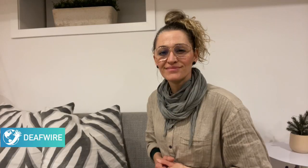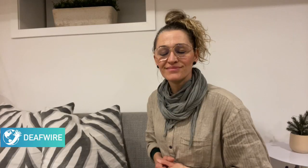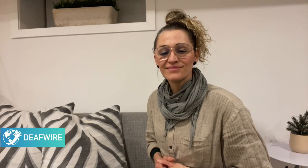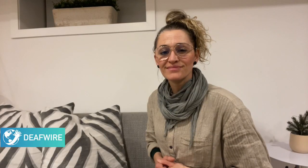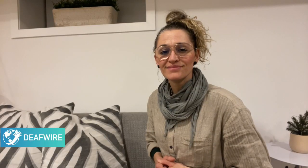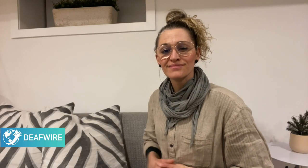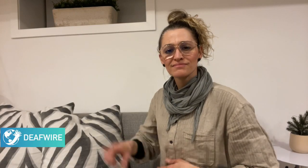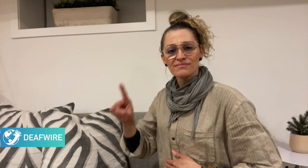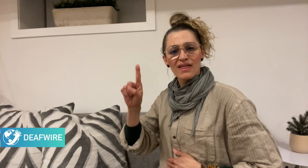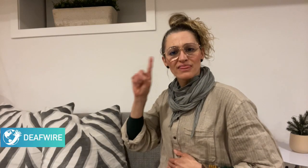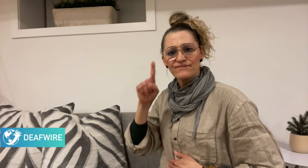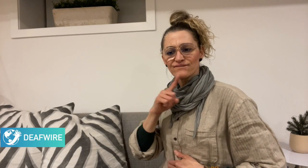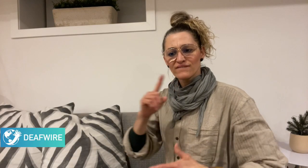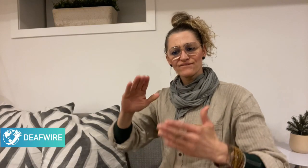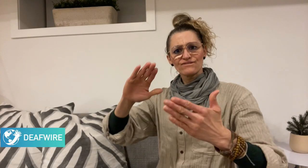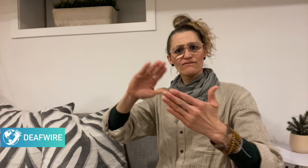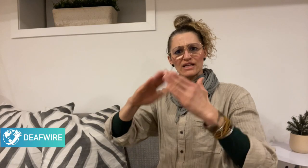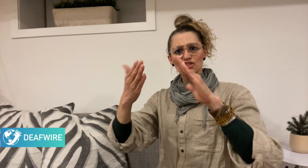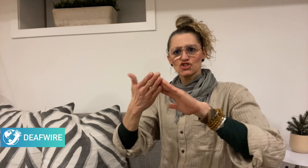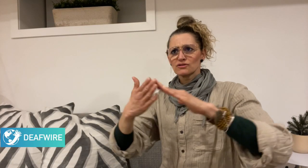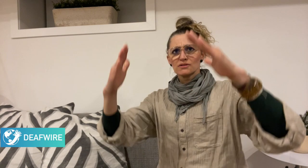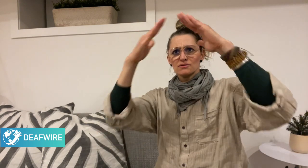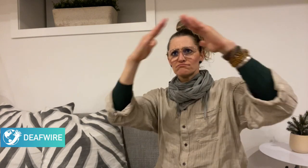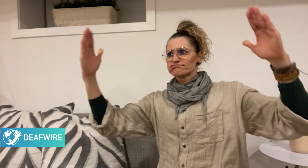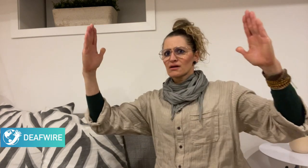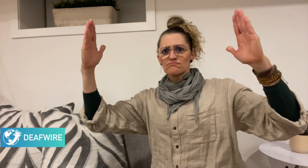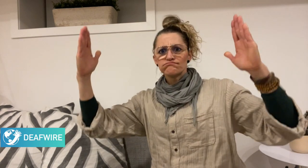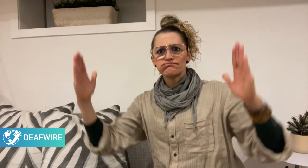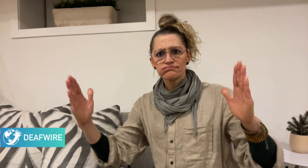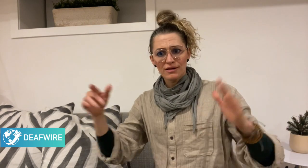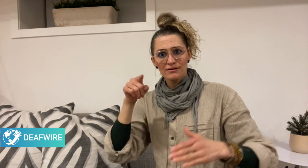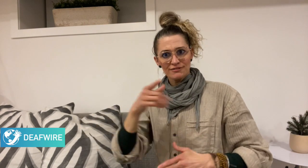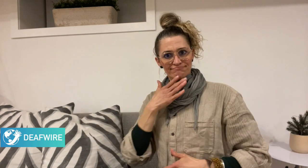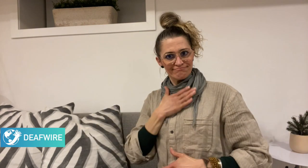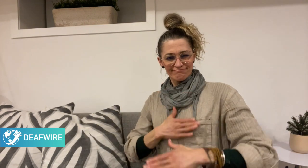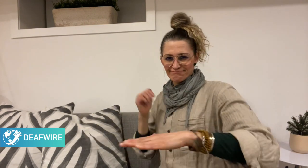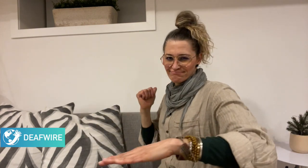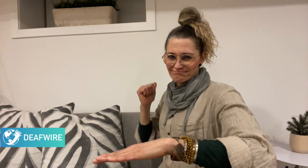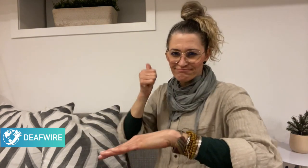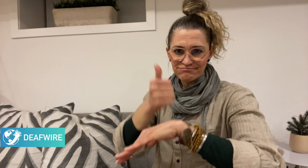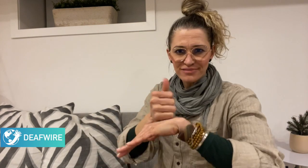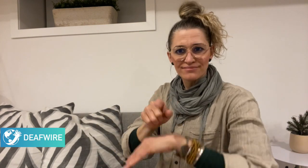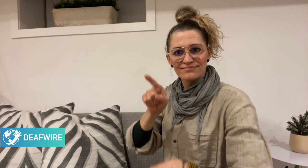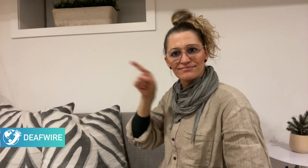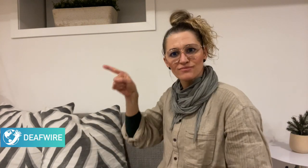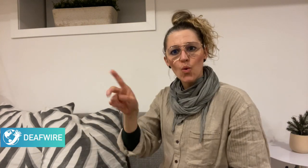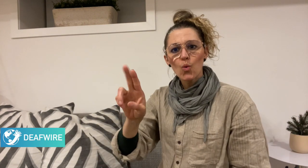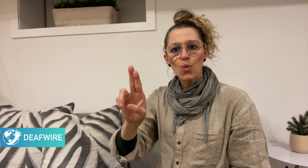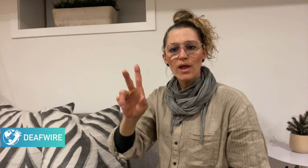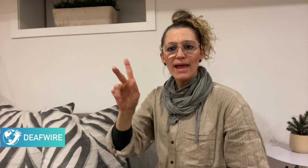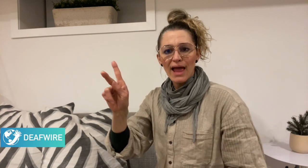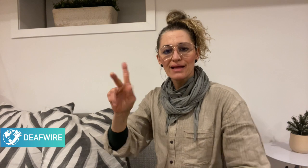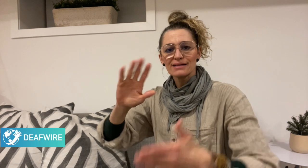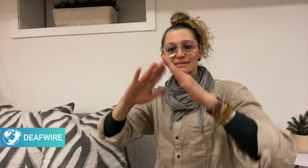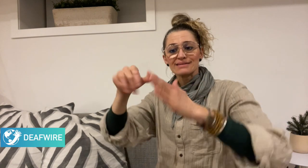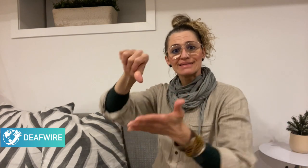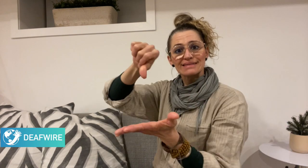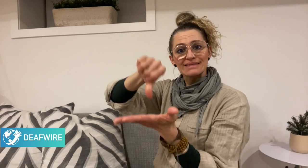A Deaf Village will be established in Blackburn, United Kingdom -